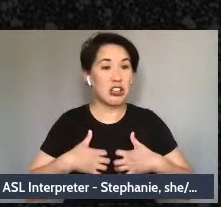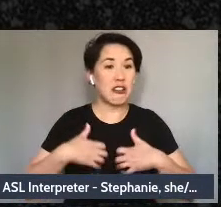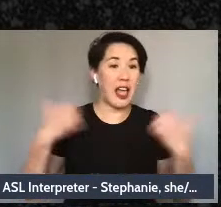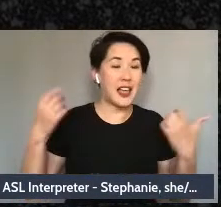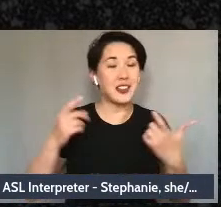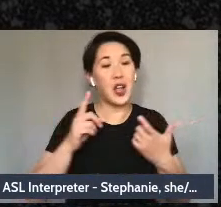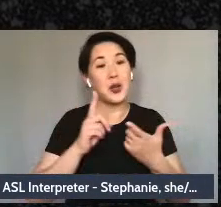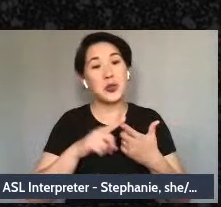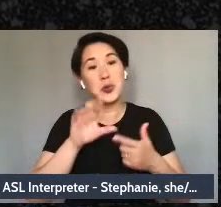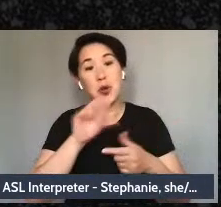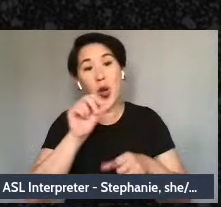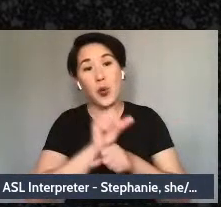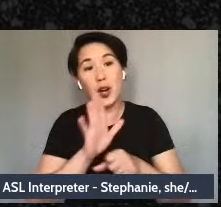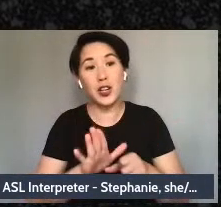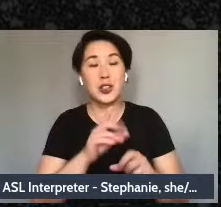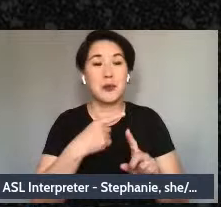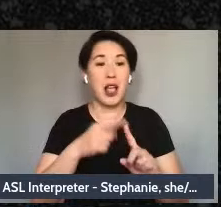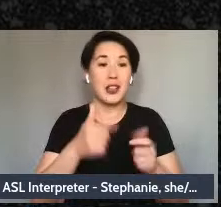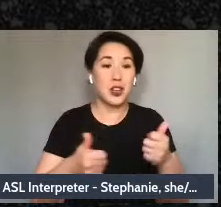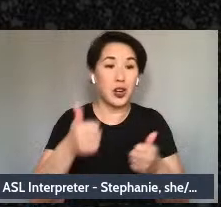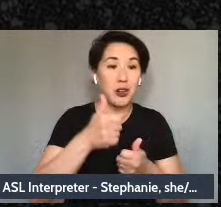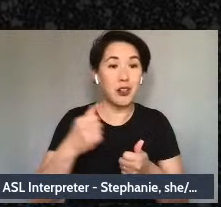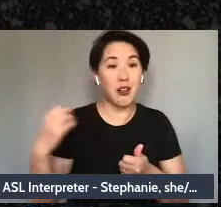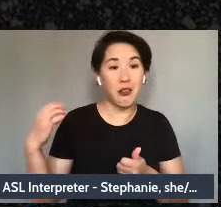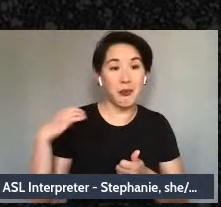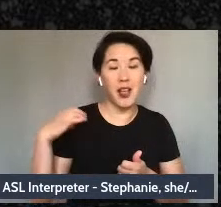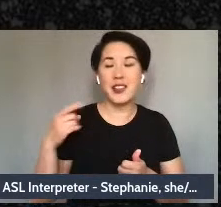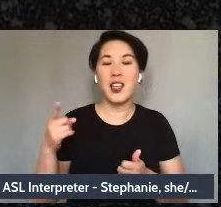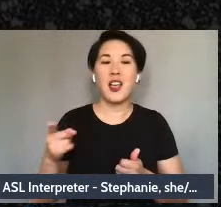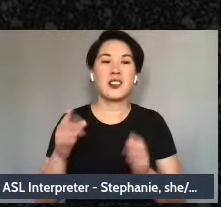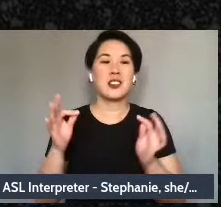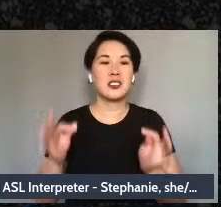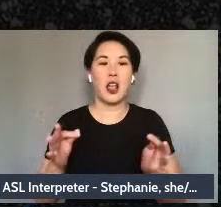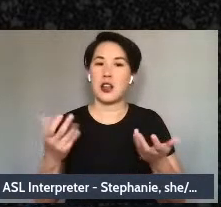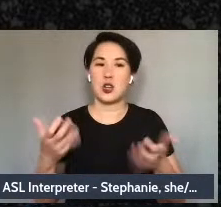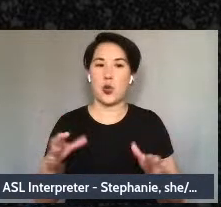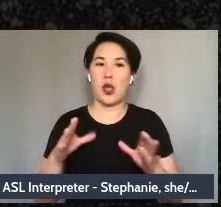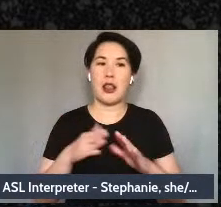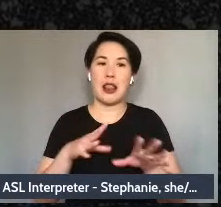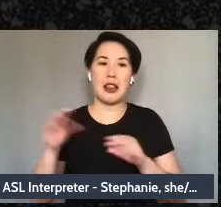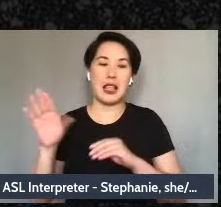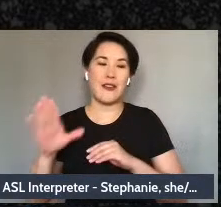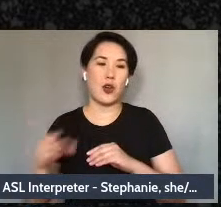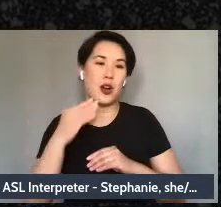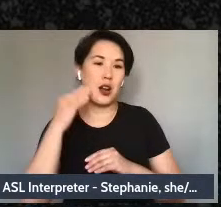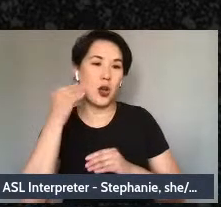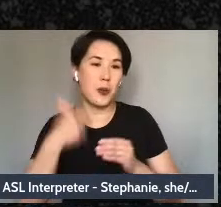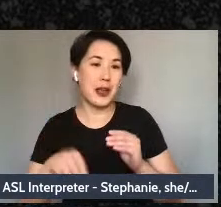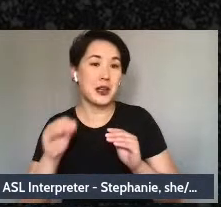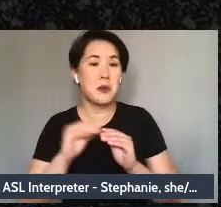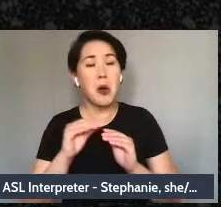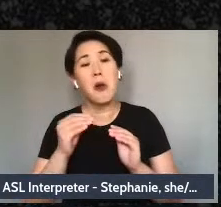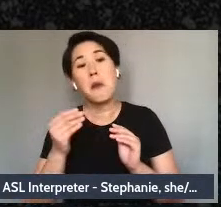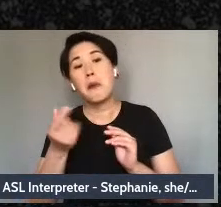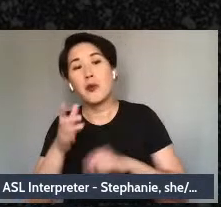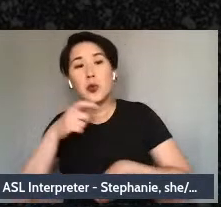Mary eventually stopped leaving her house except for a few social outings every week. Mary has been